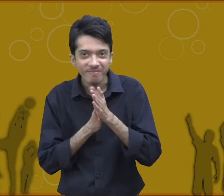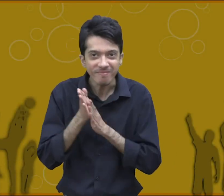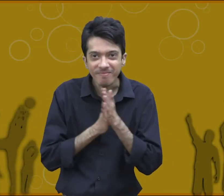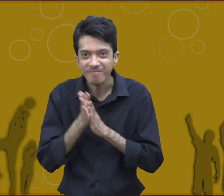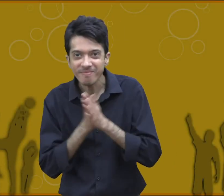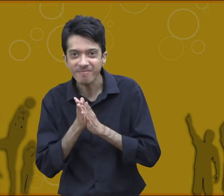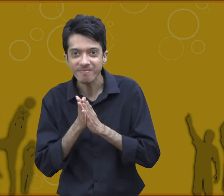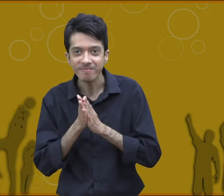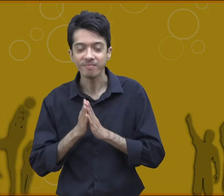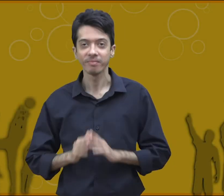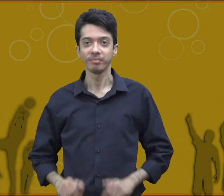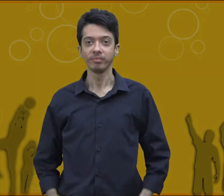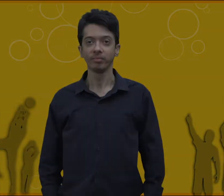passion